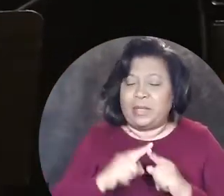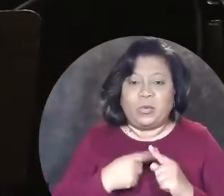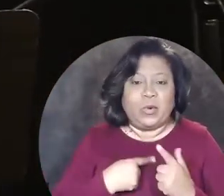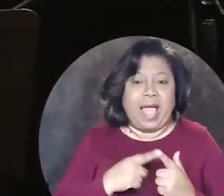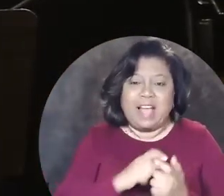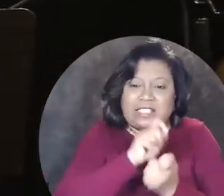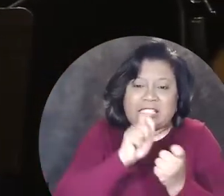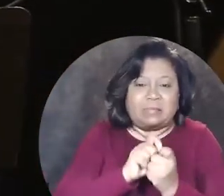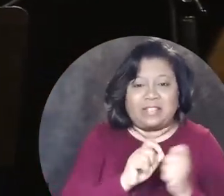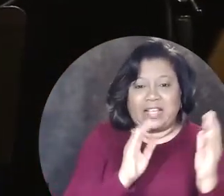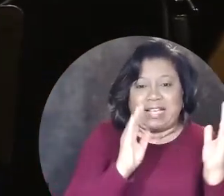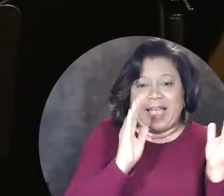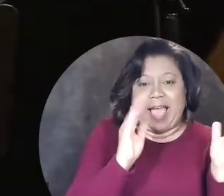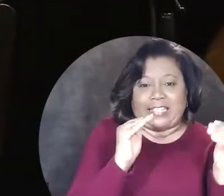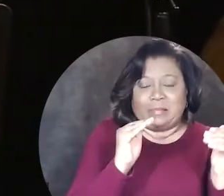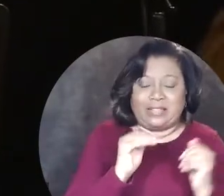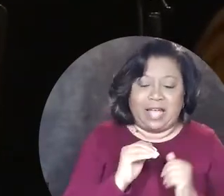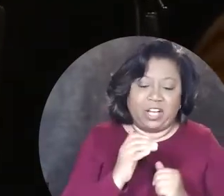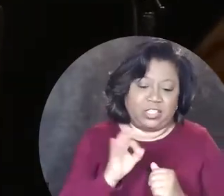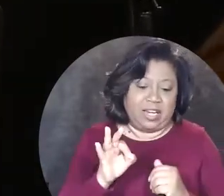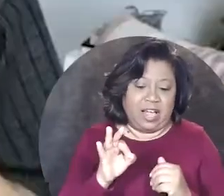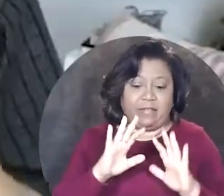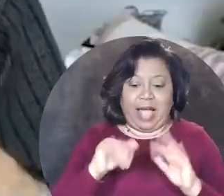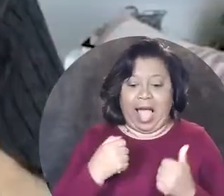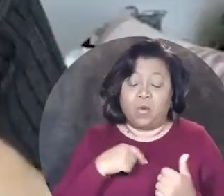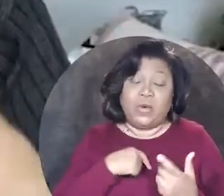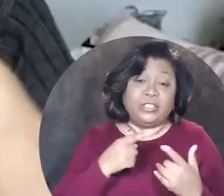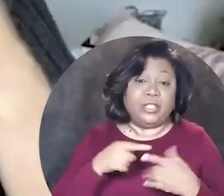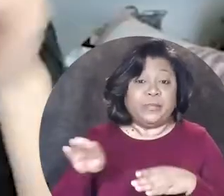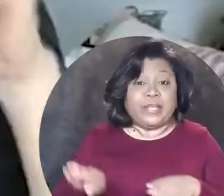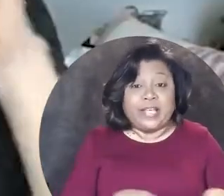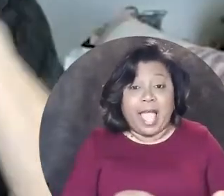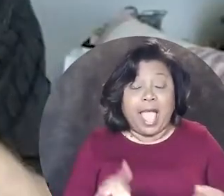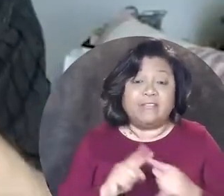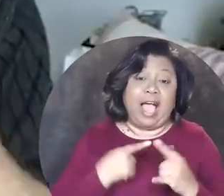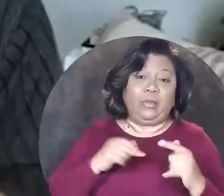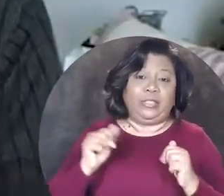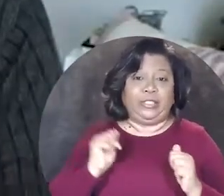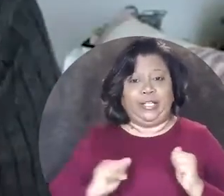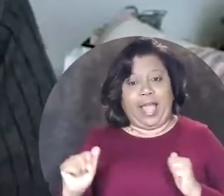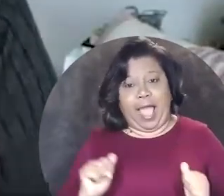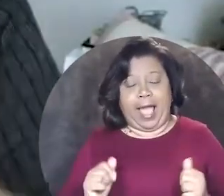people have a specific expectation of how we should behave, how we should act